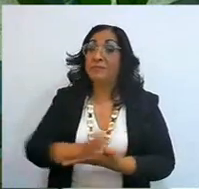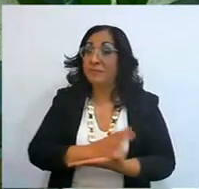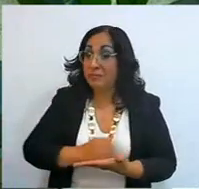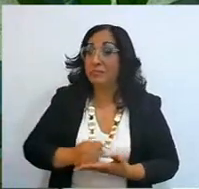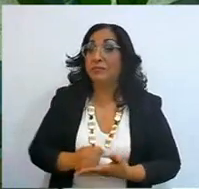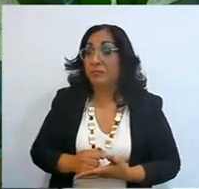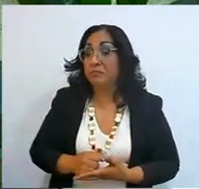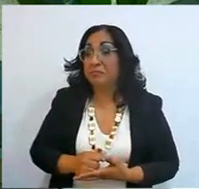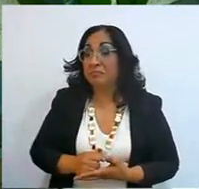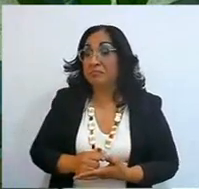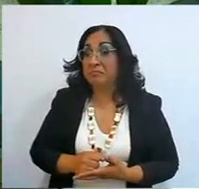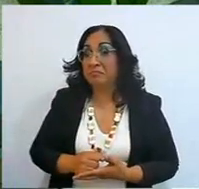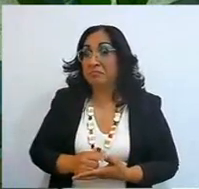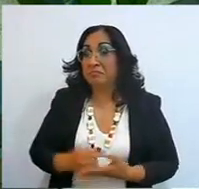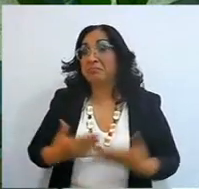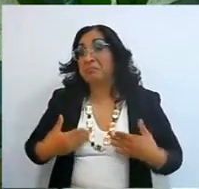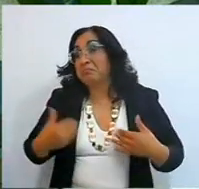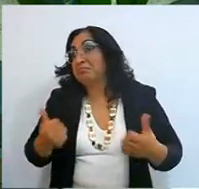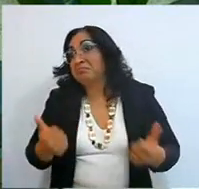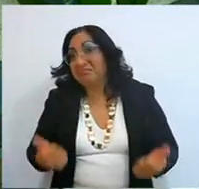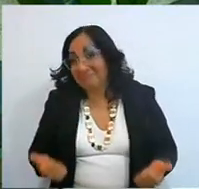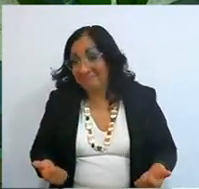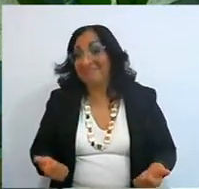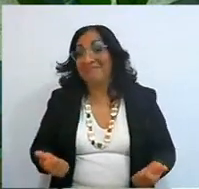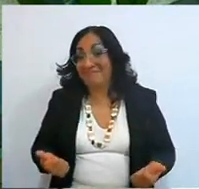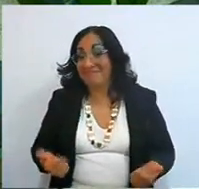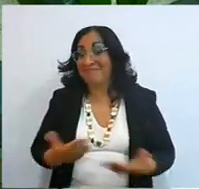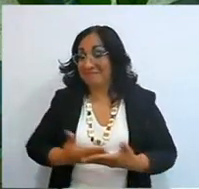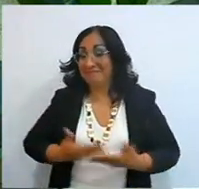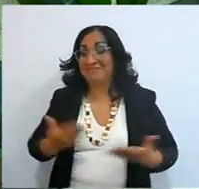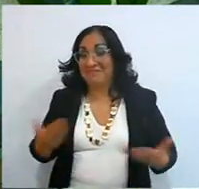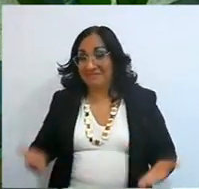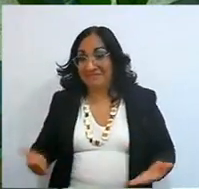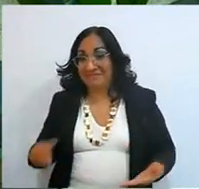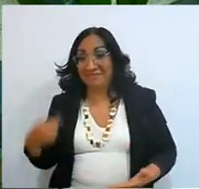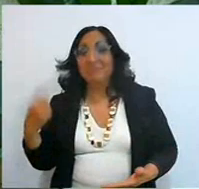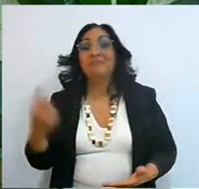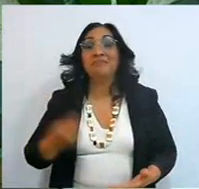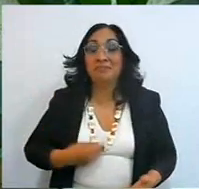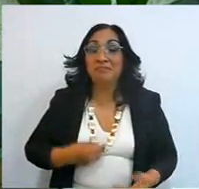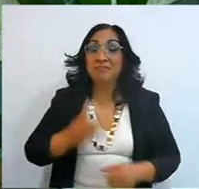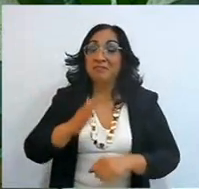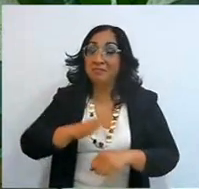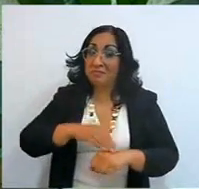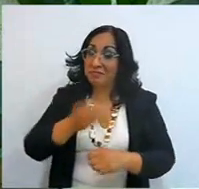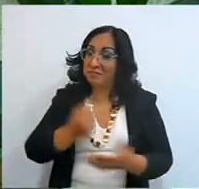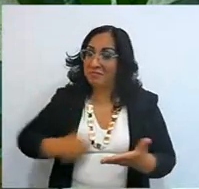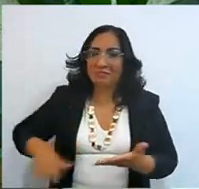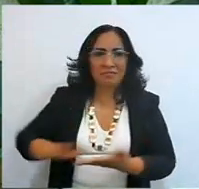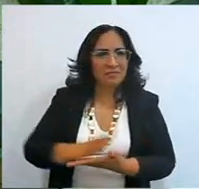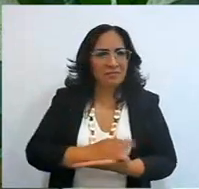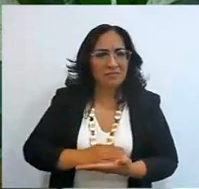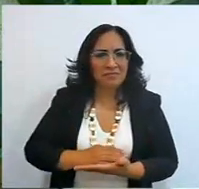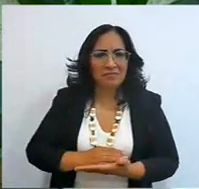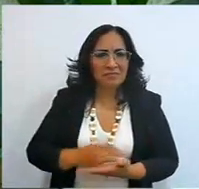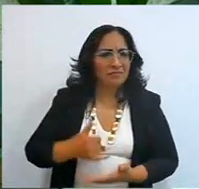come on, this is the clear example, I am more than victorious, they did not have to crucify me,